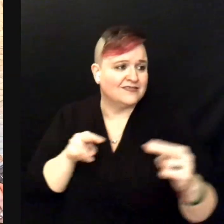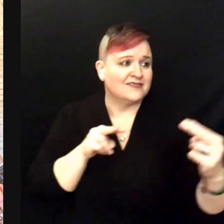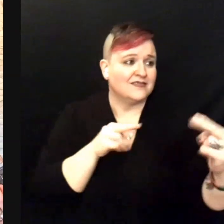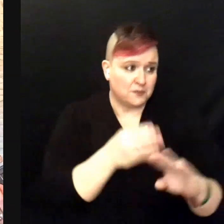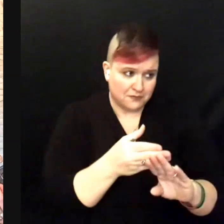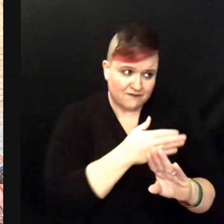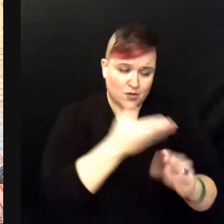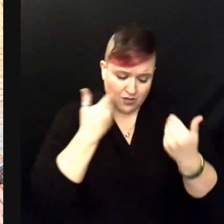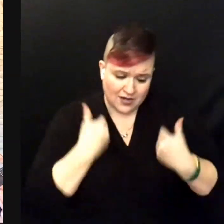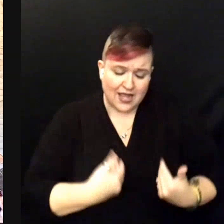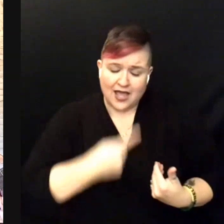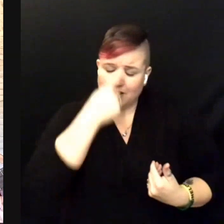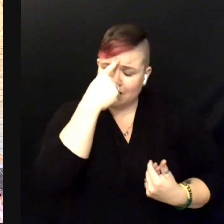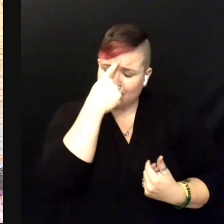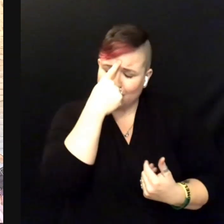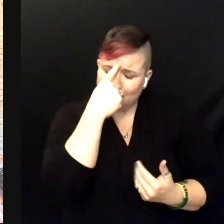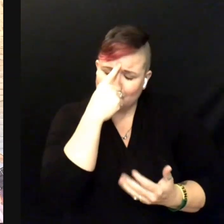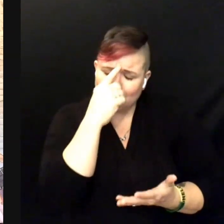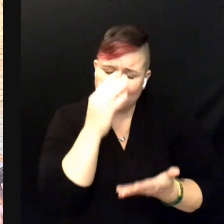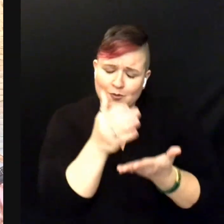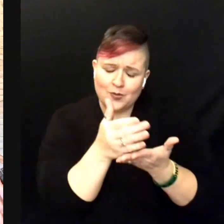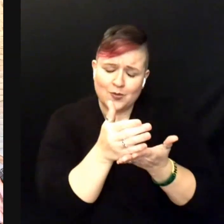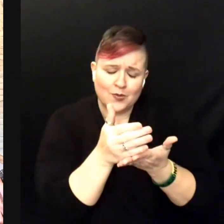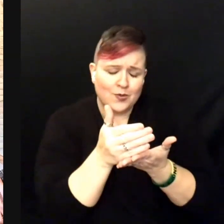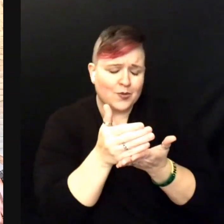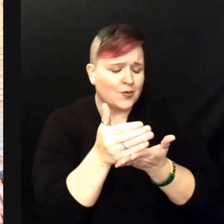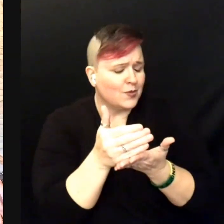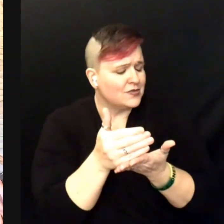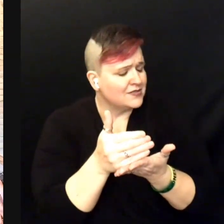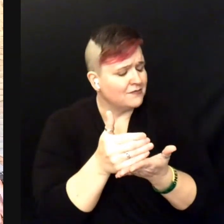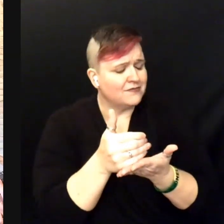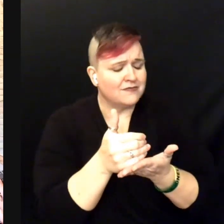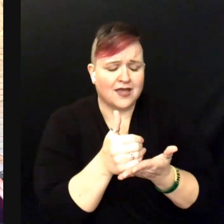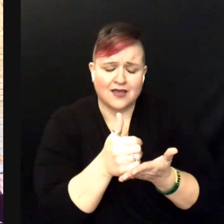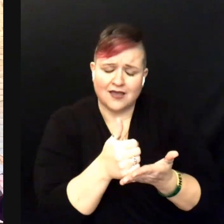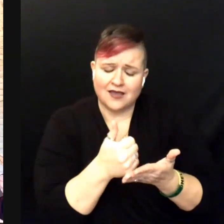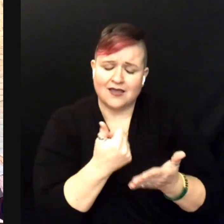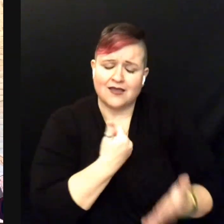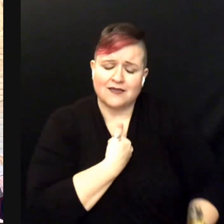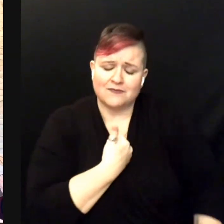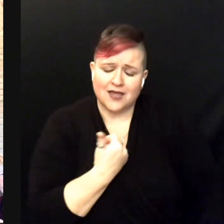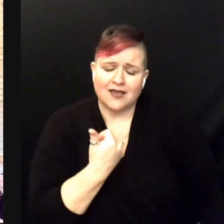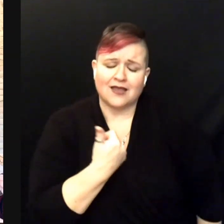before I lose my mind